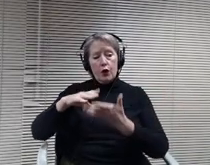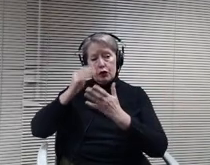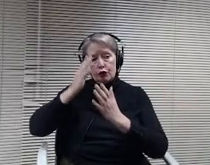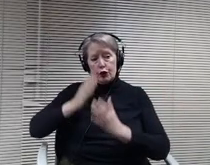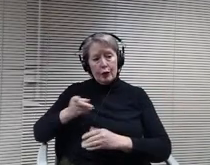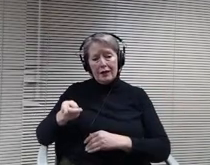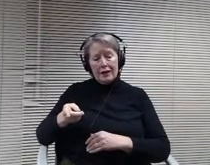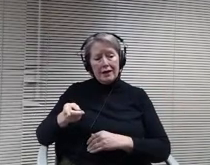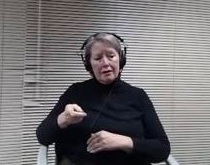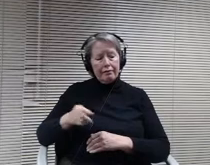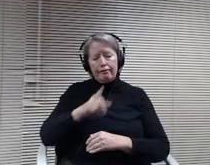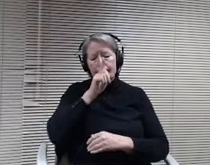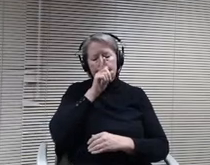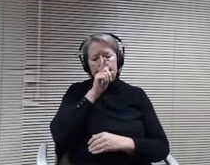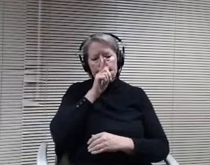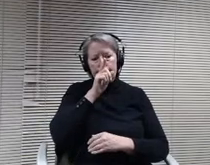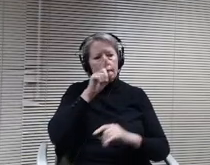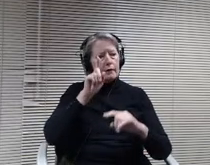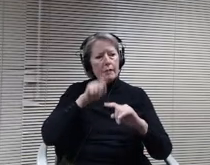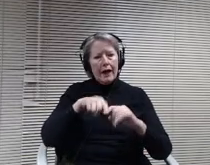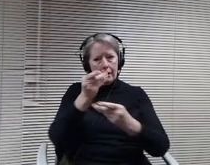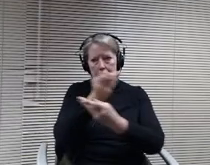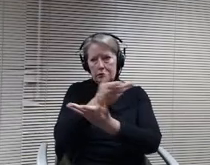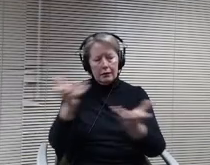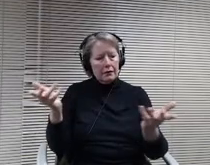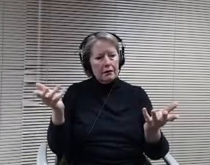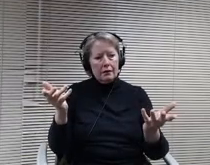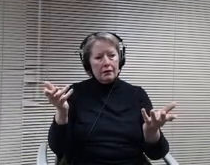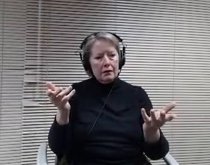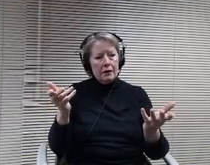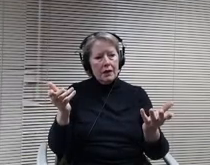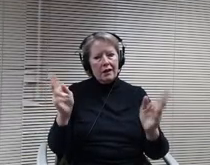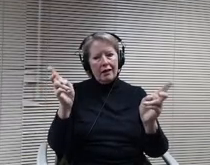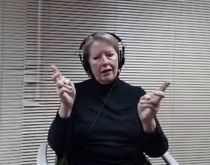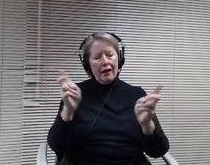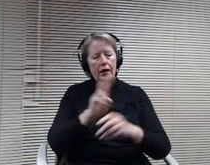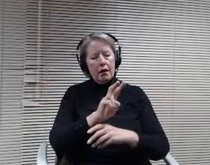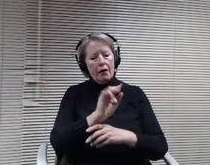to share with others, including the quote victim of bullying,